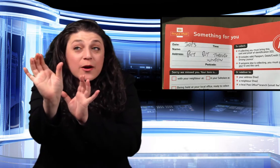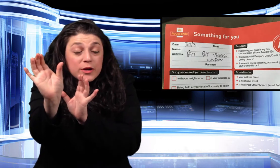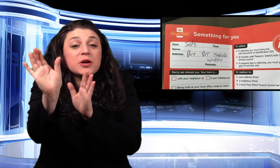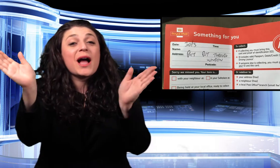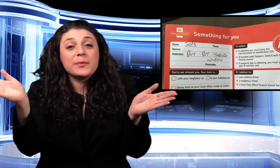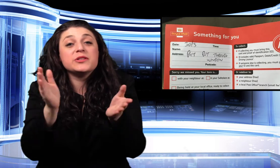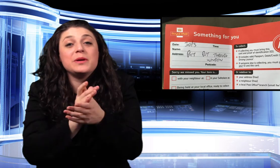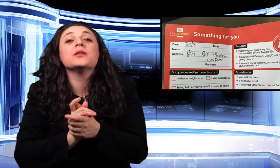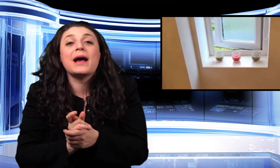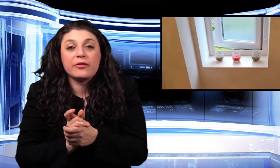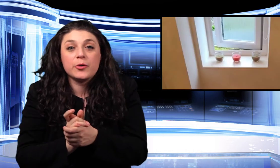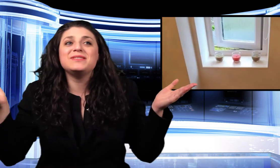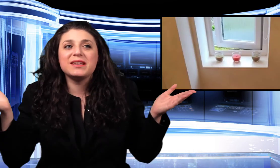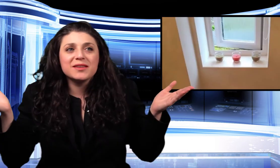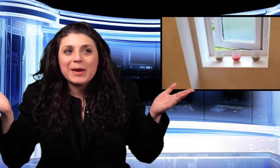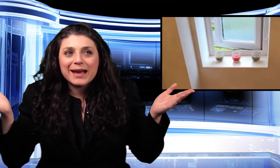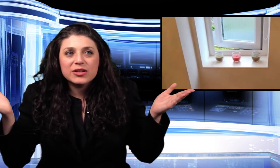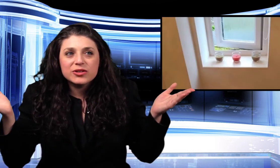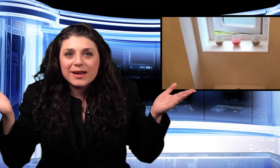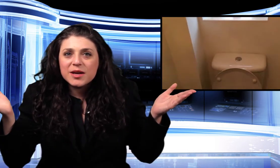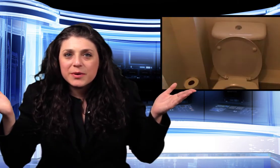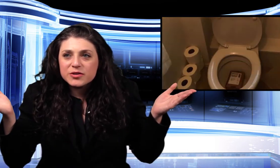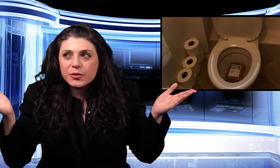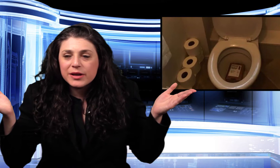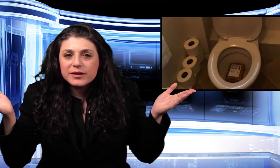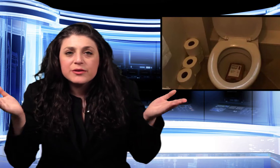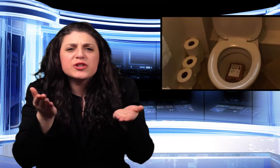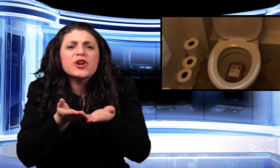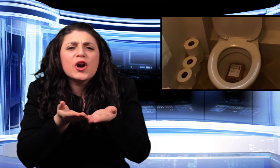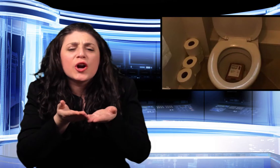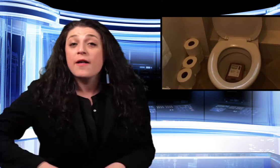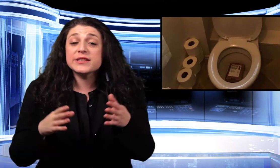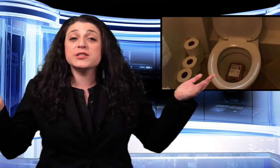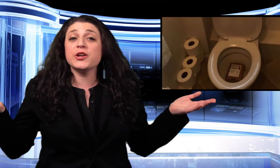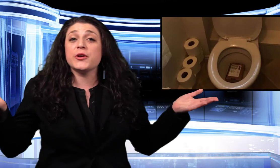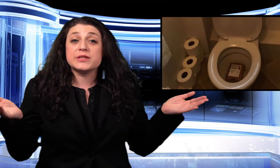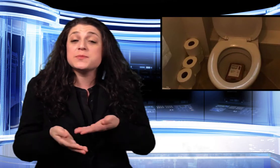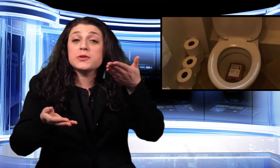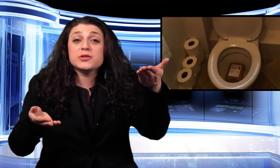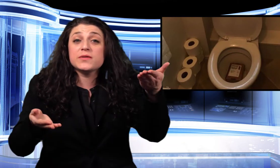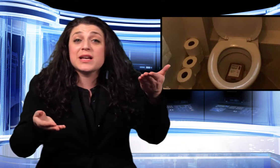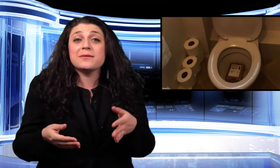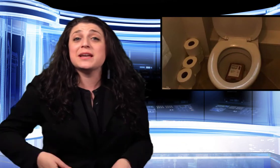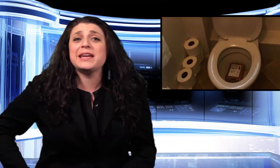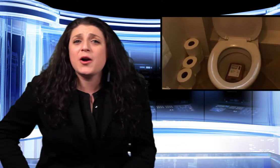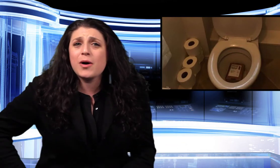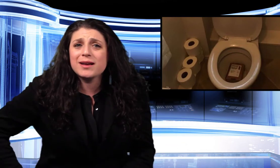And that window happened to be in the bathroom. Did the package end up in the toilet? Sure! This is good news. This postal service guy was like, you know what?